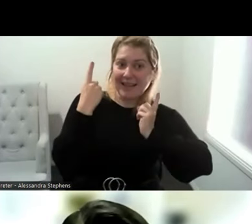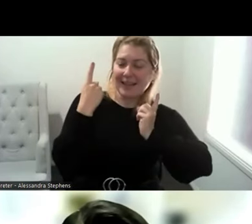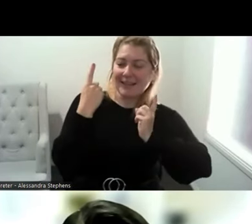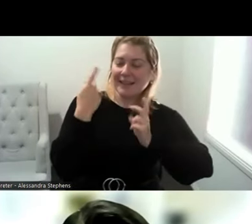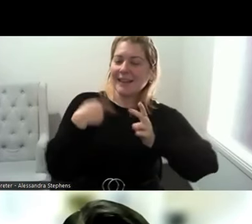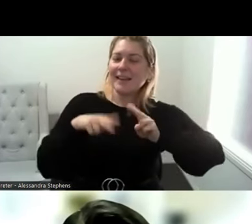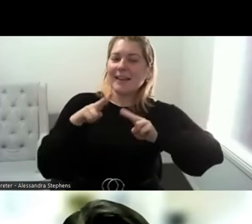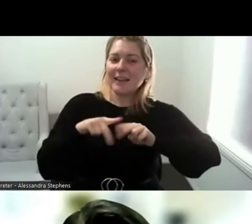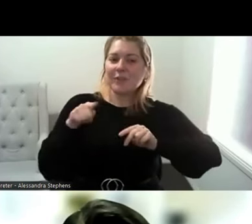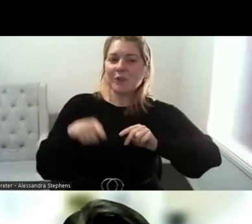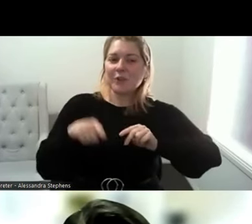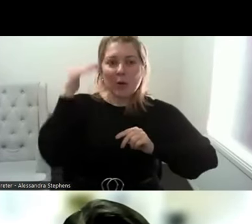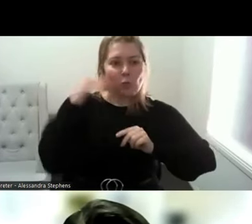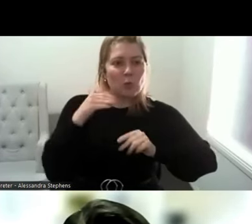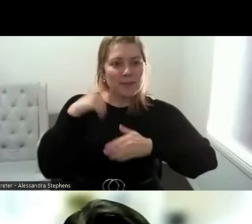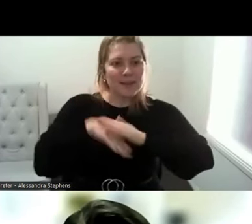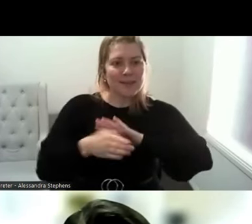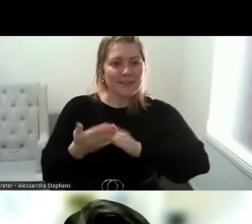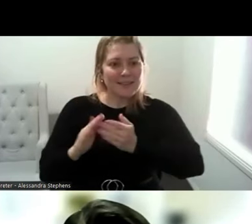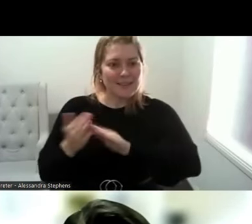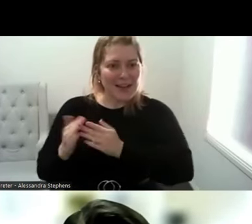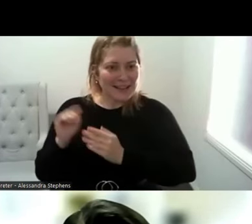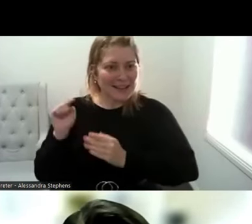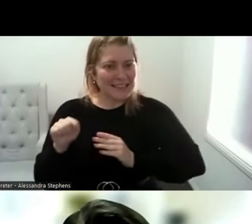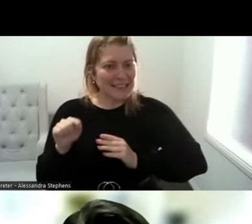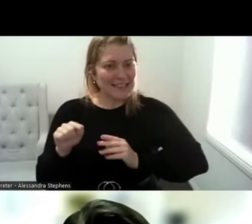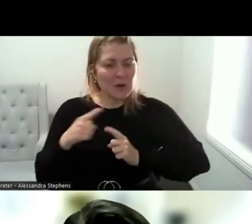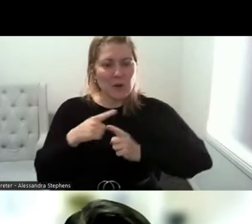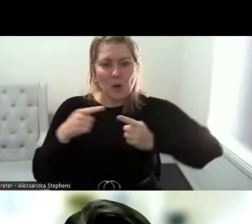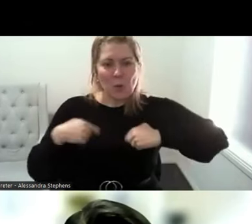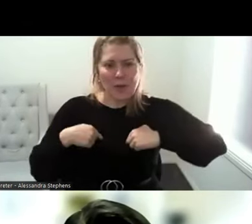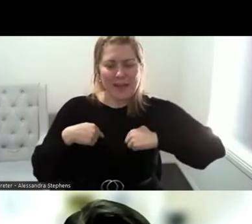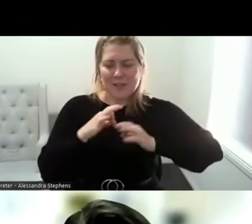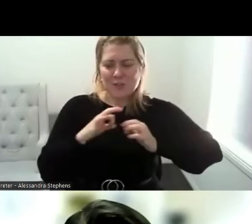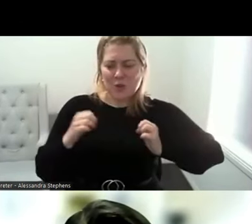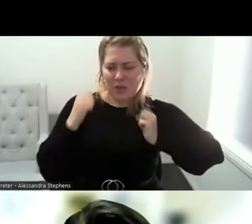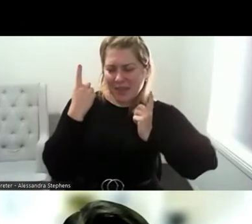from a young age. We don't actually think we often grasp the concept of that we care